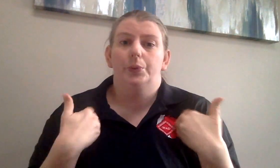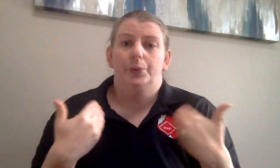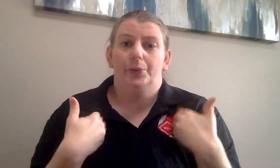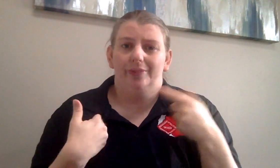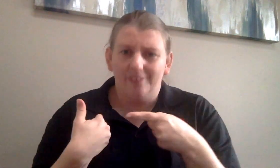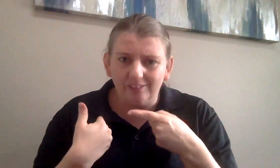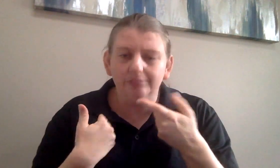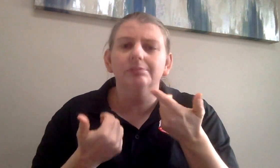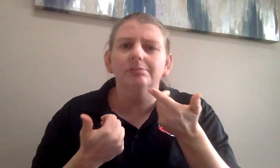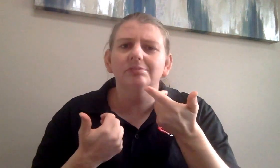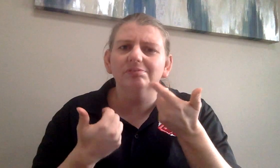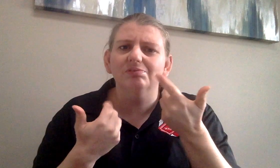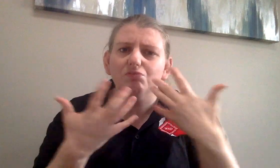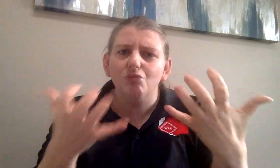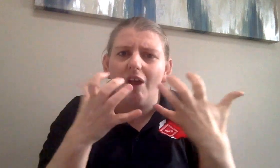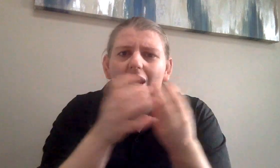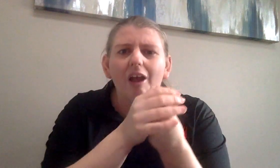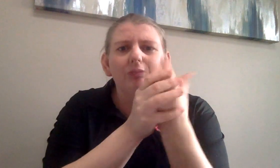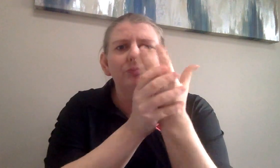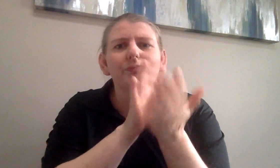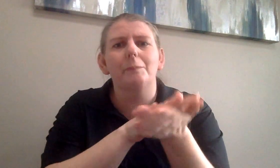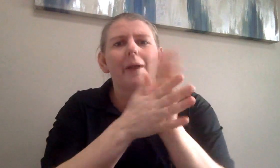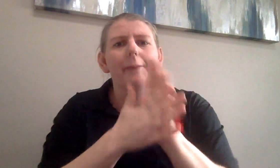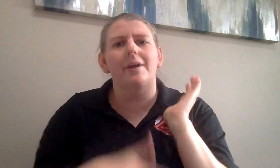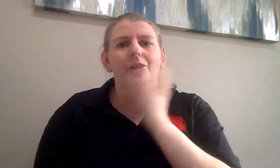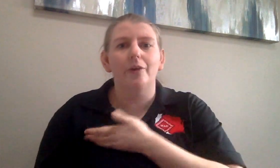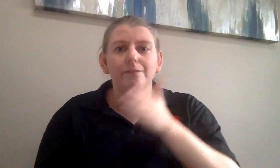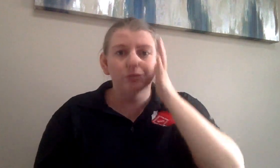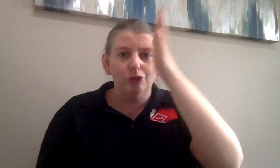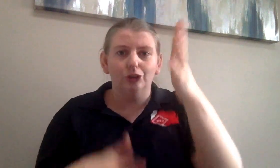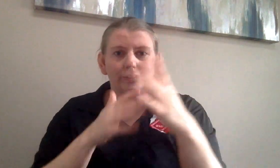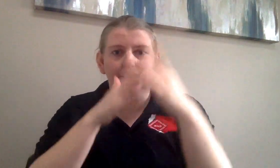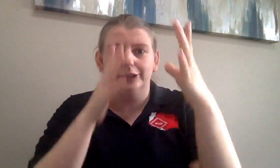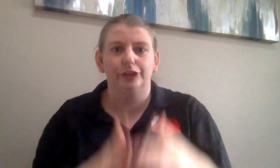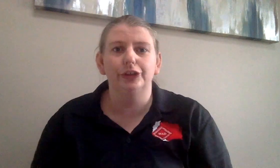There are many youths that want to thrive and become our future leaders.